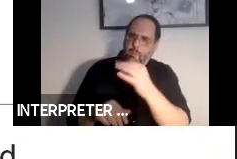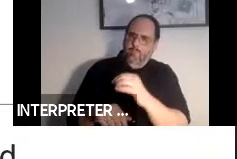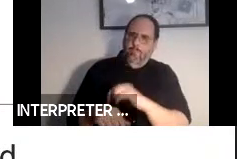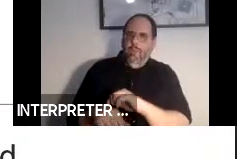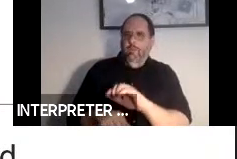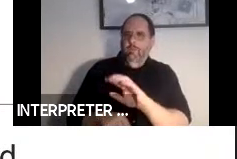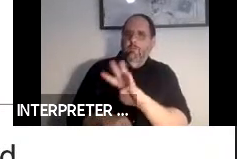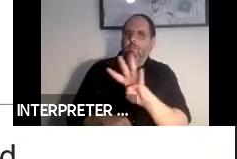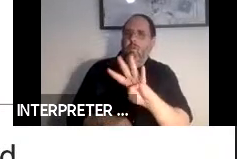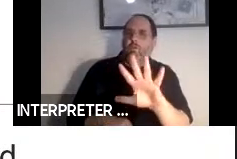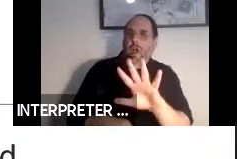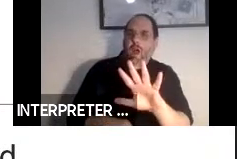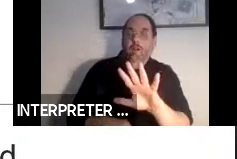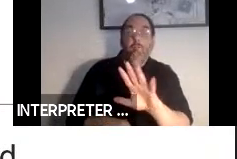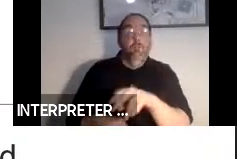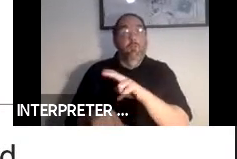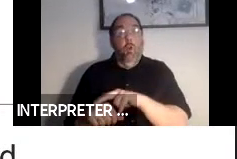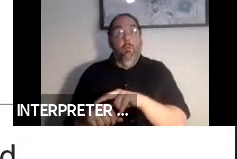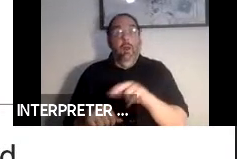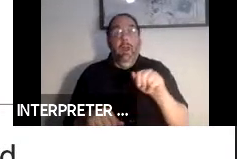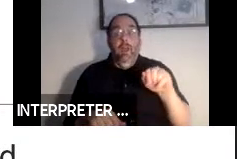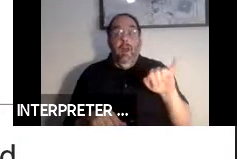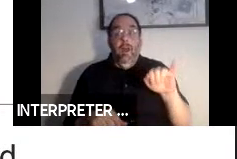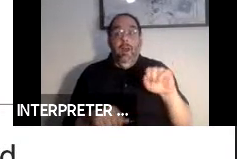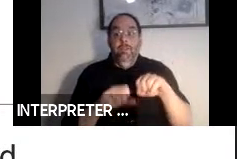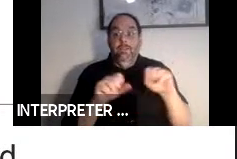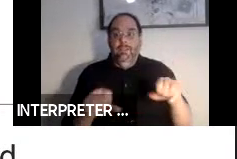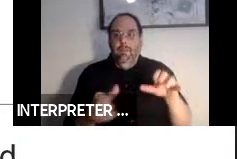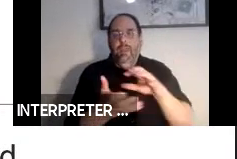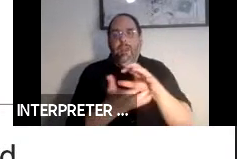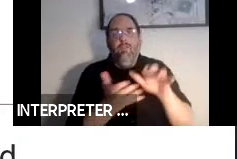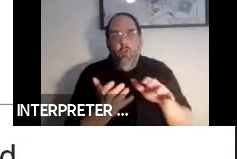To us that's natural, to an AI system that can be confusing. Next slide, please.